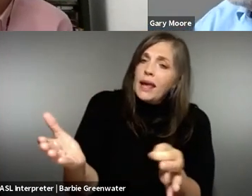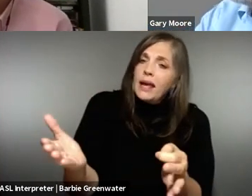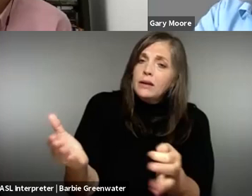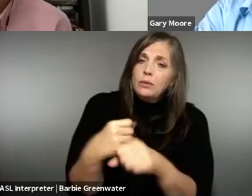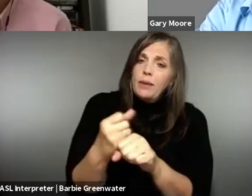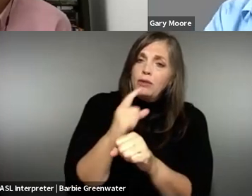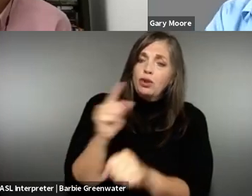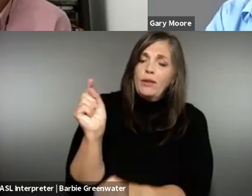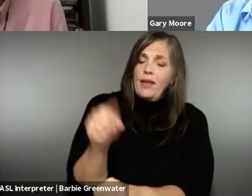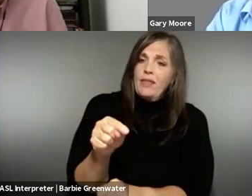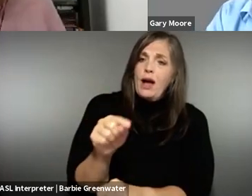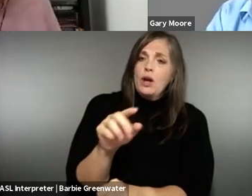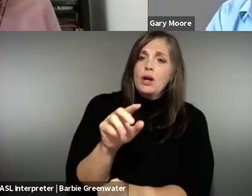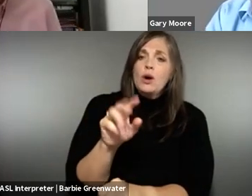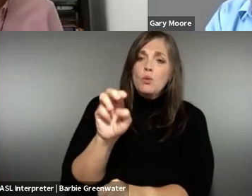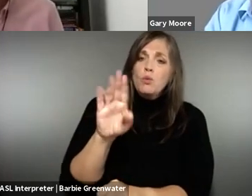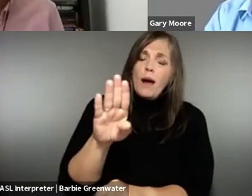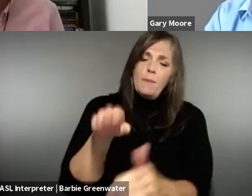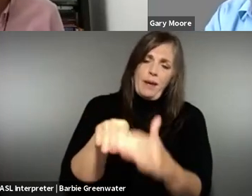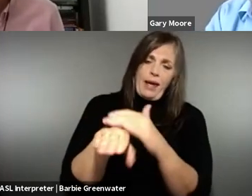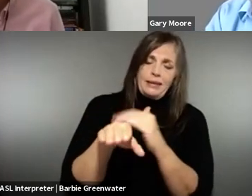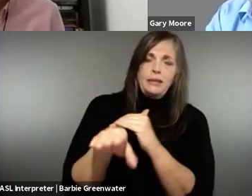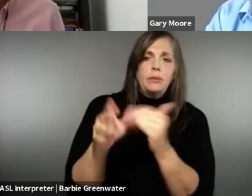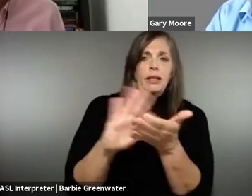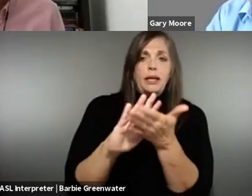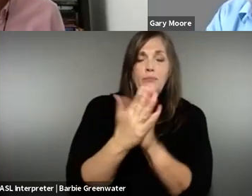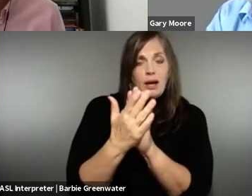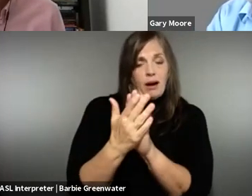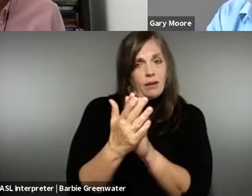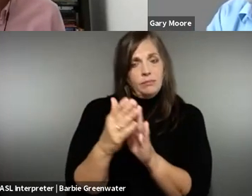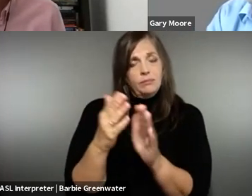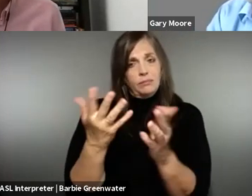Is there a second important thing to make sure